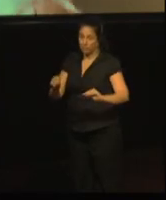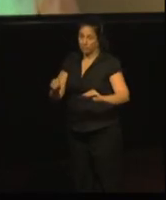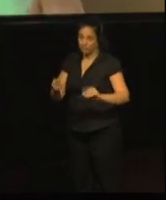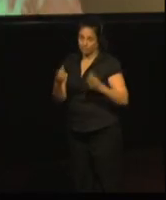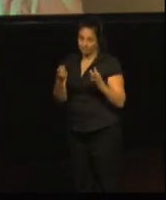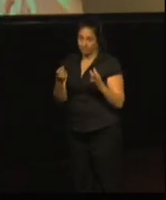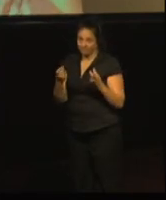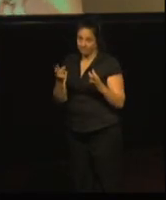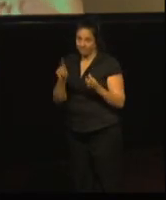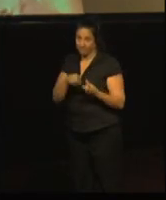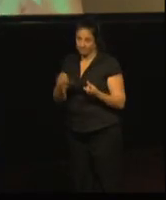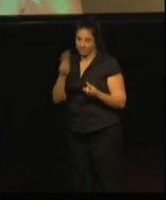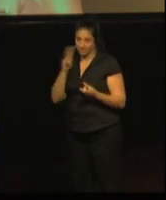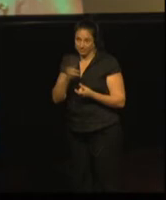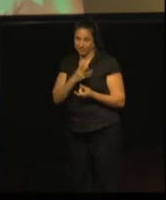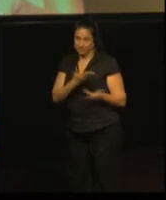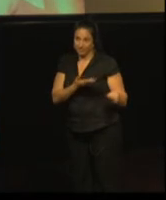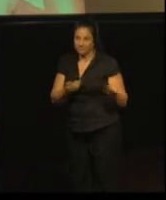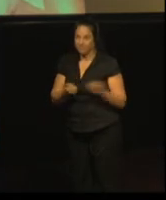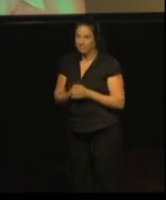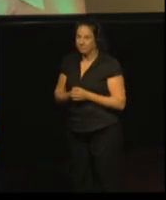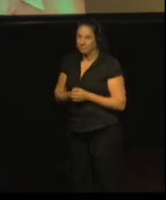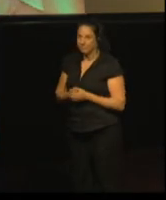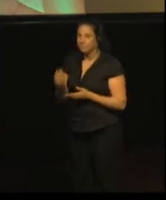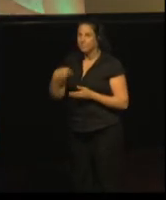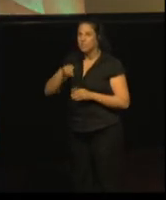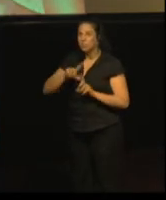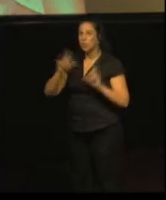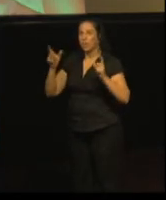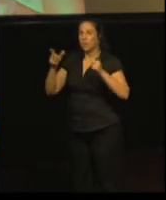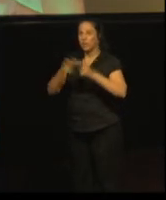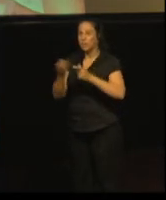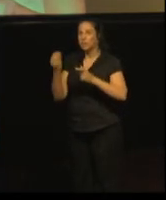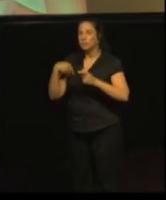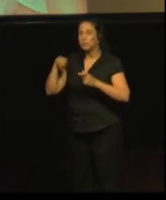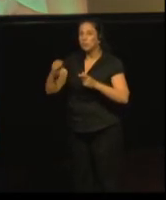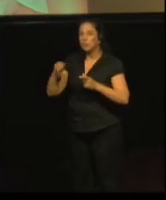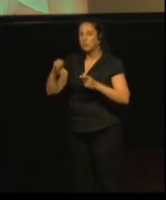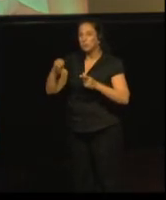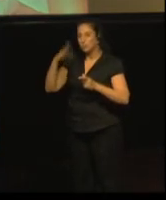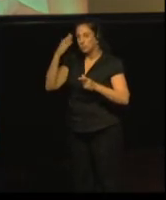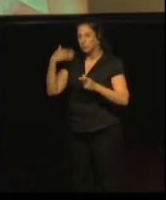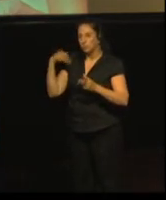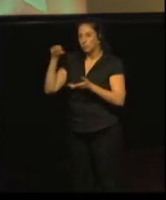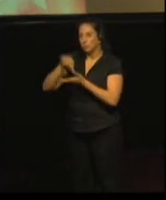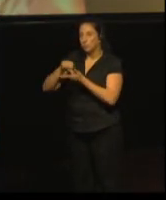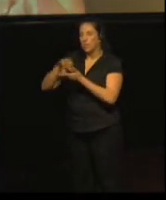We had our last meeting in Kentalis in Febrary this year.